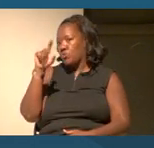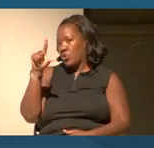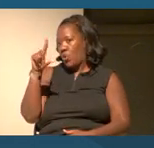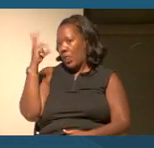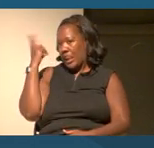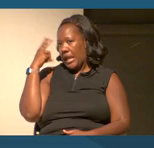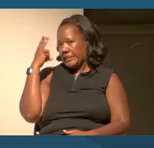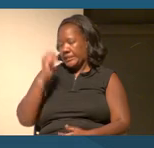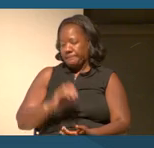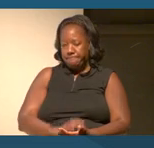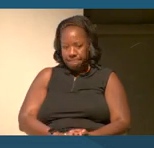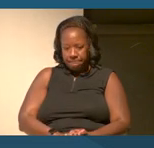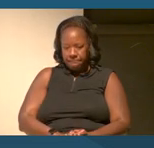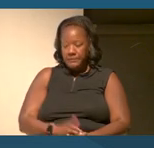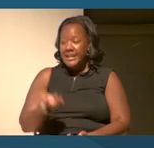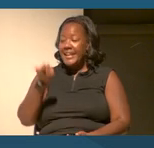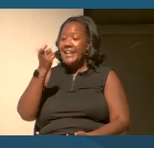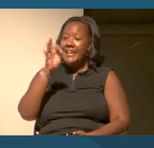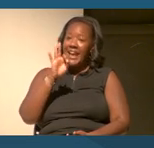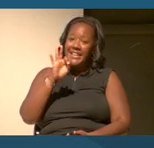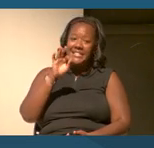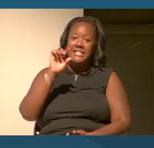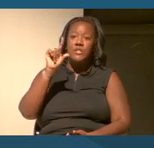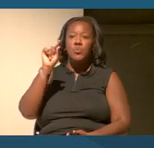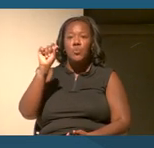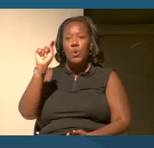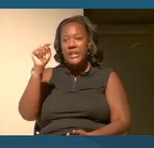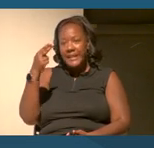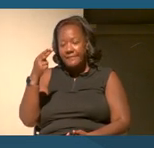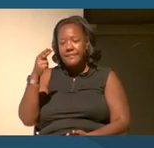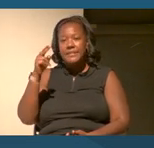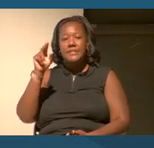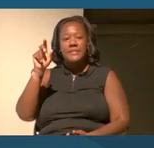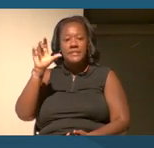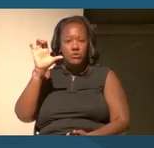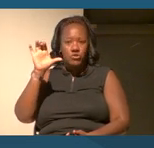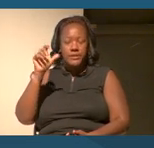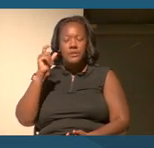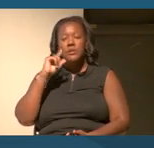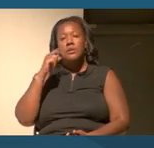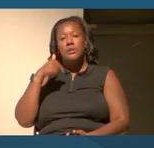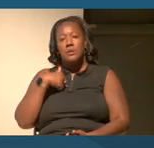In the 19th and 20th centuries, for example, white elites in Latin American countries like